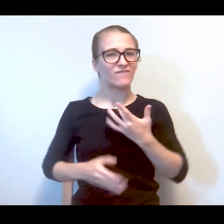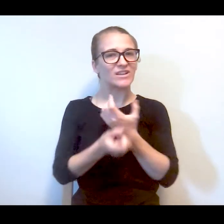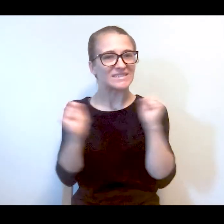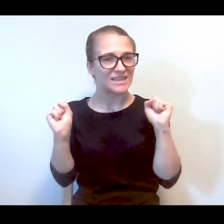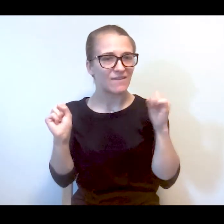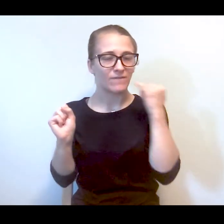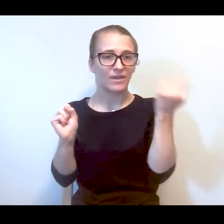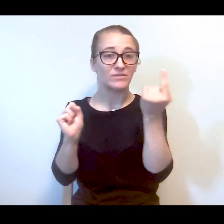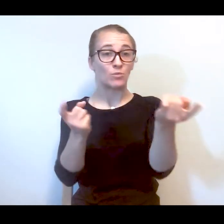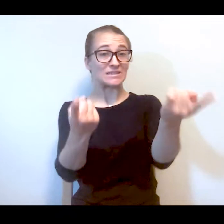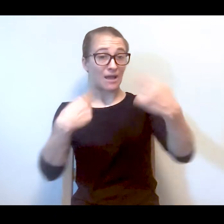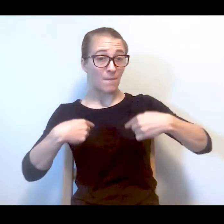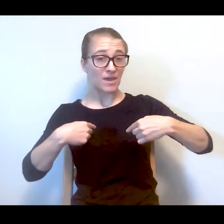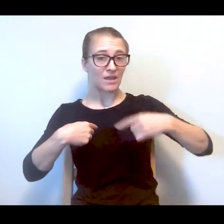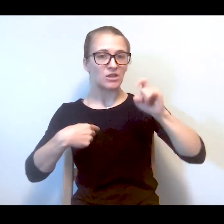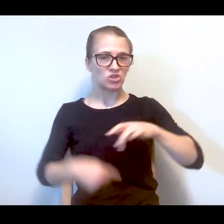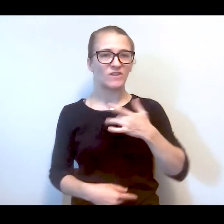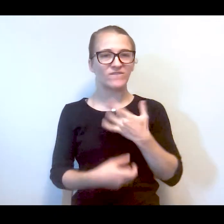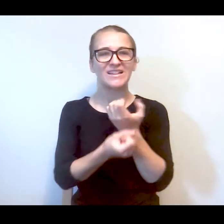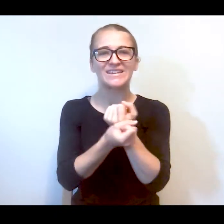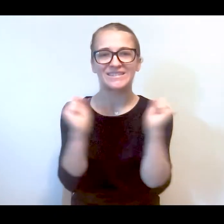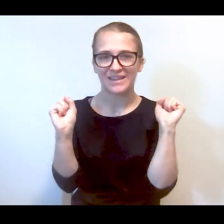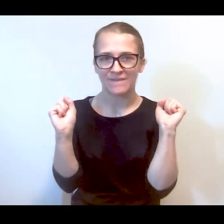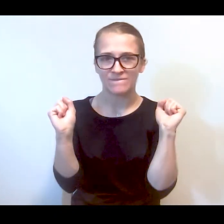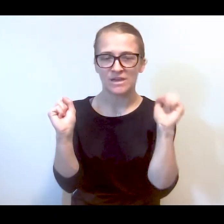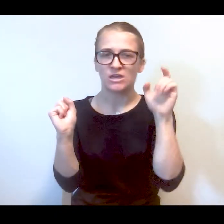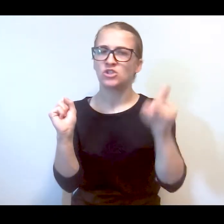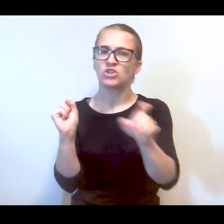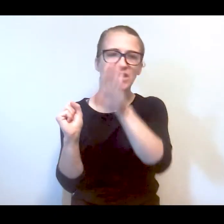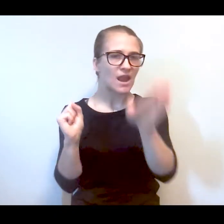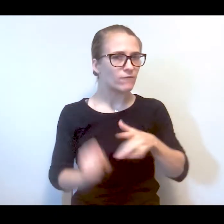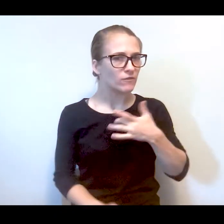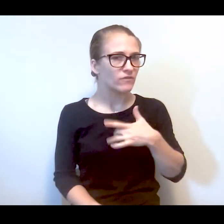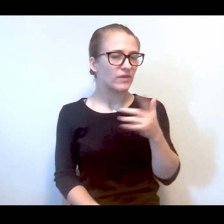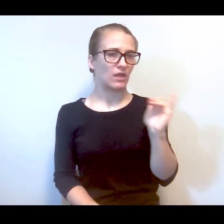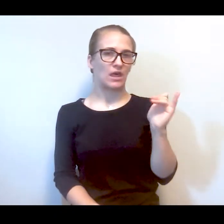The person feels safe. If someone is coming they should feel safe. They shouldn't feel like they're